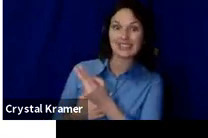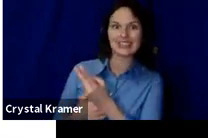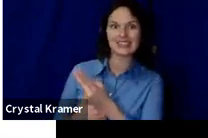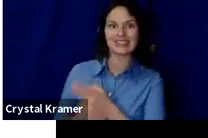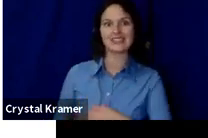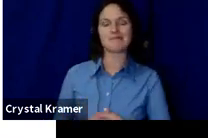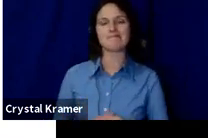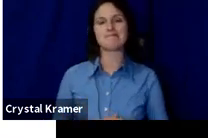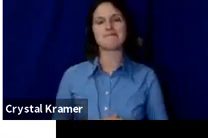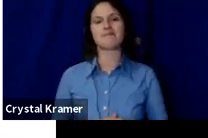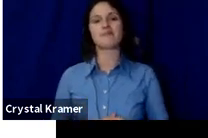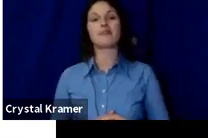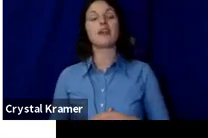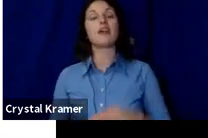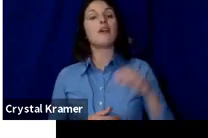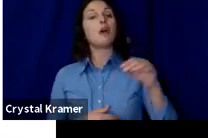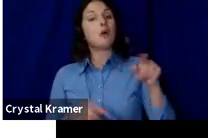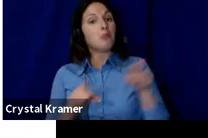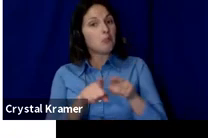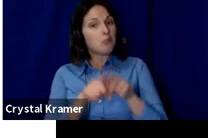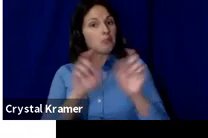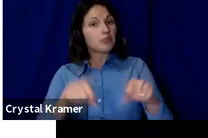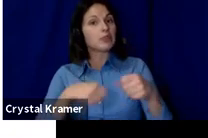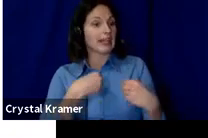You can also give actual products.